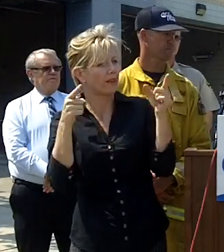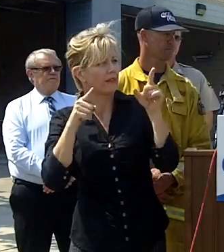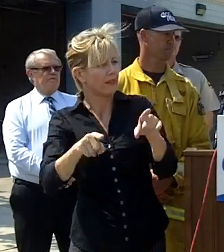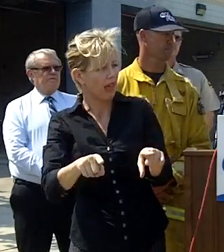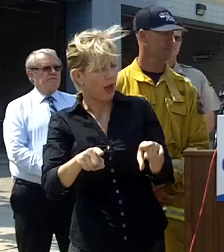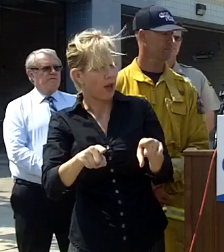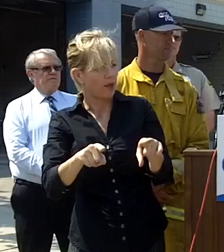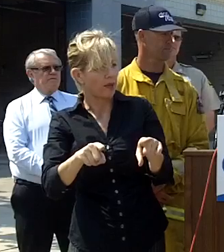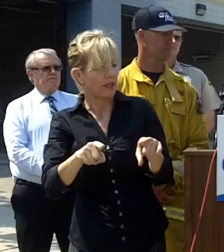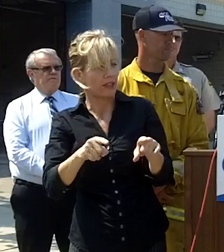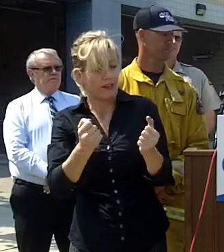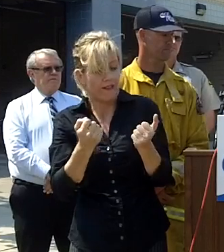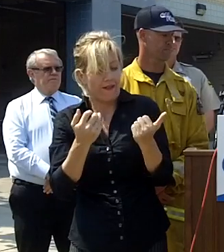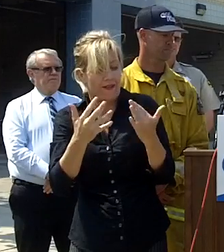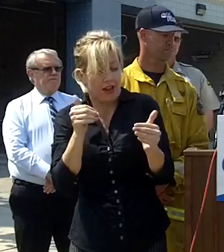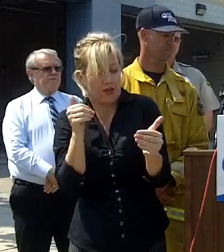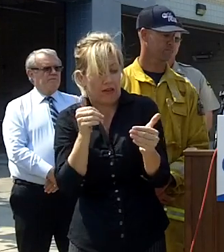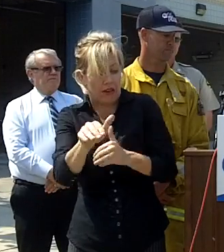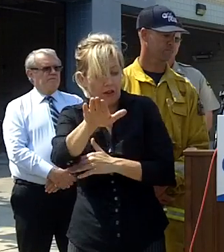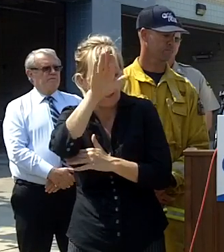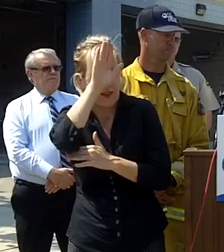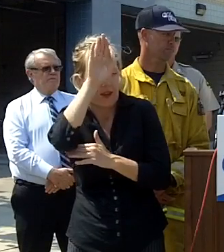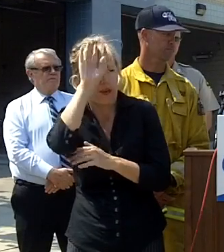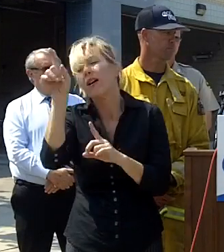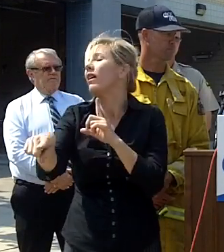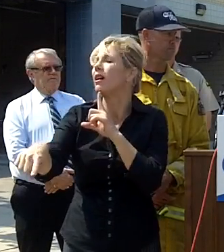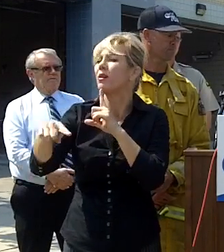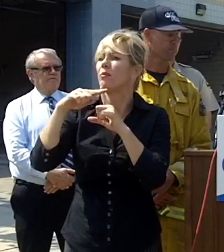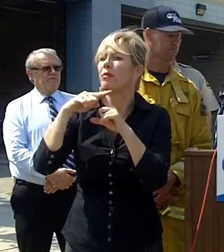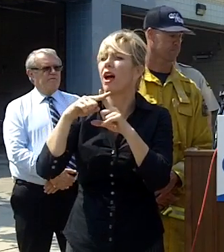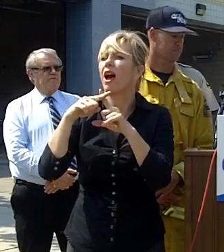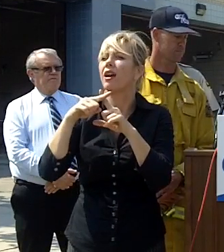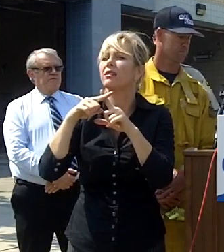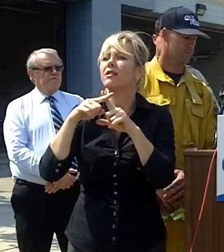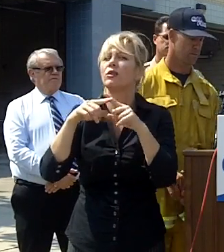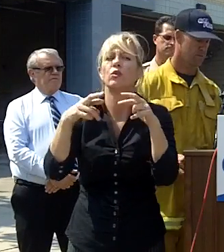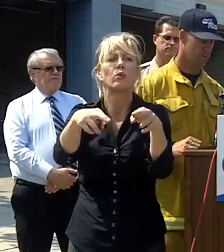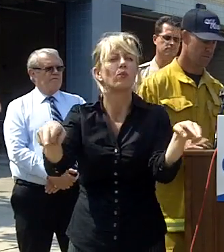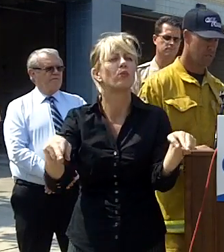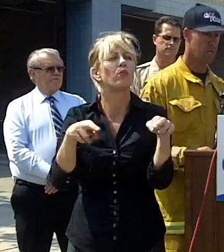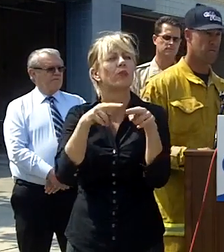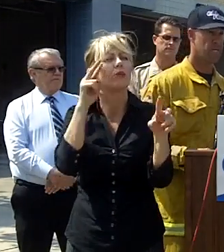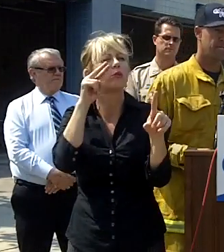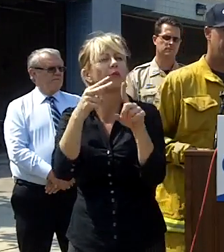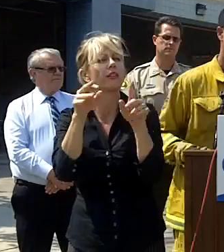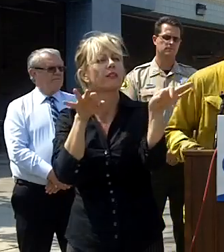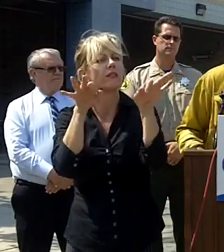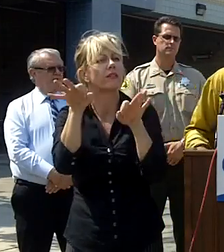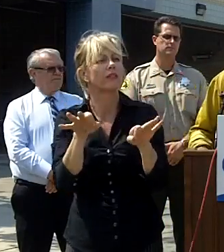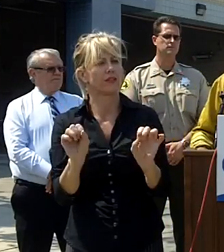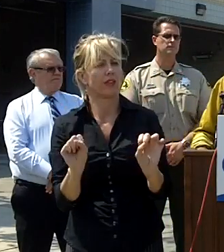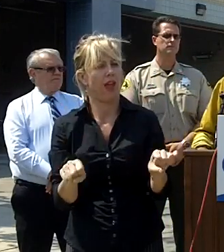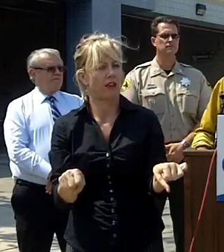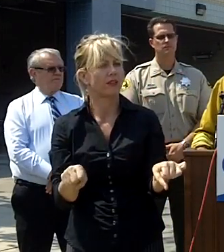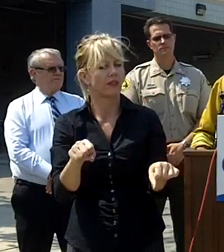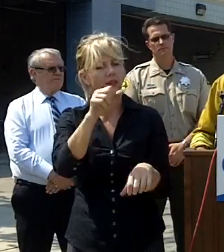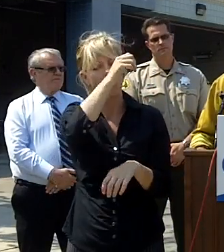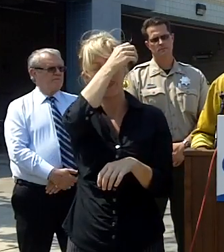level from the command post as well as maybe some regional perspective yeah this this morning when